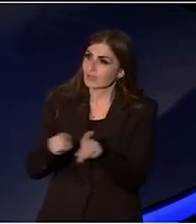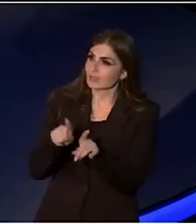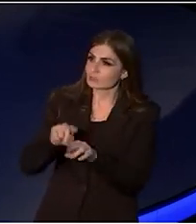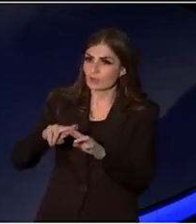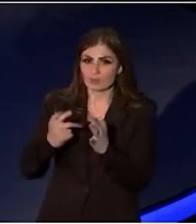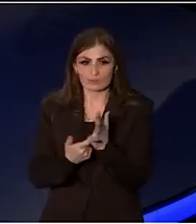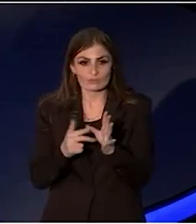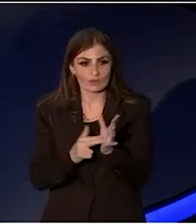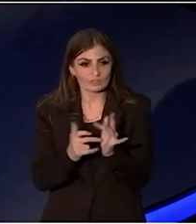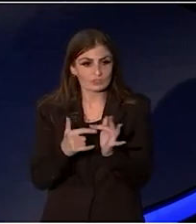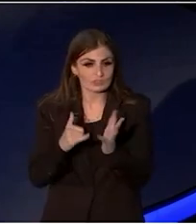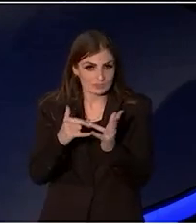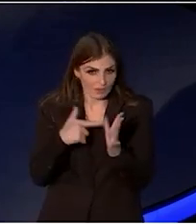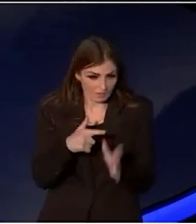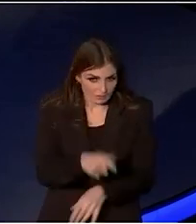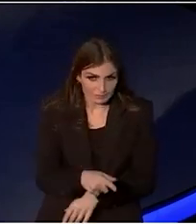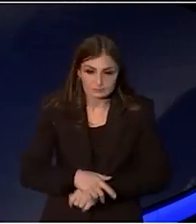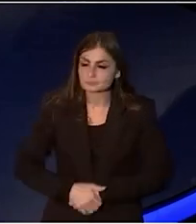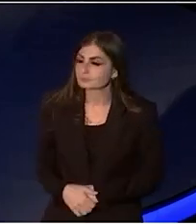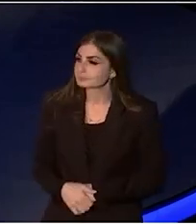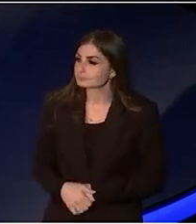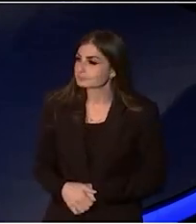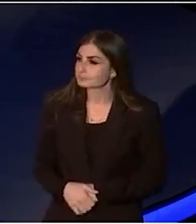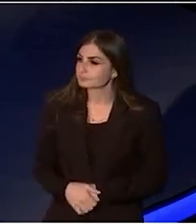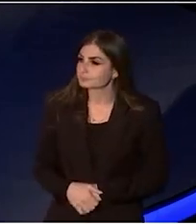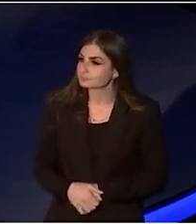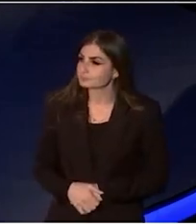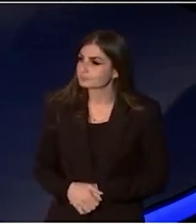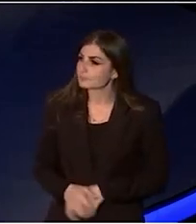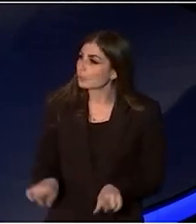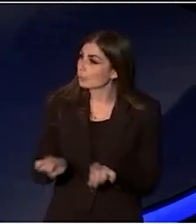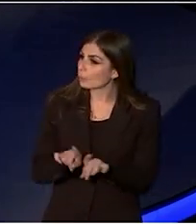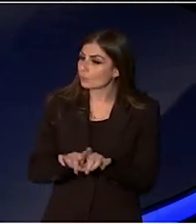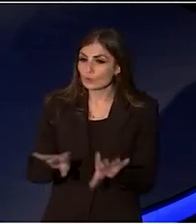Cubillo and also the Australia Council royalty that's